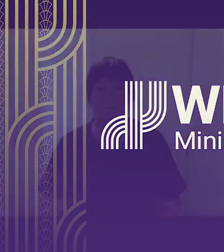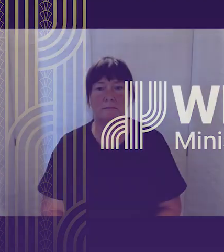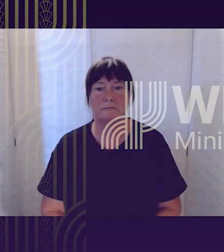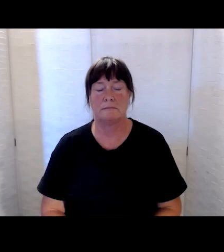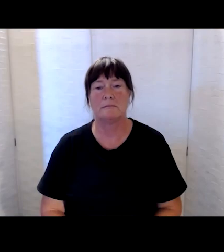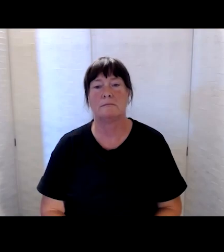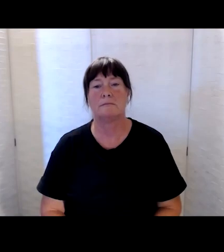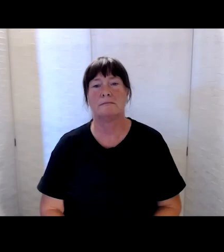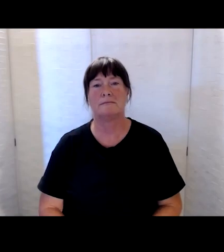Kia ora koutou,